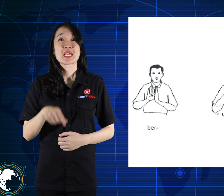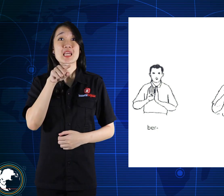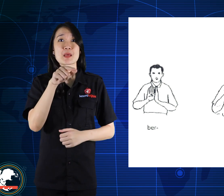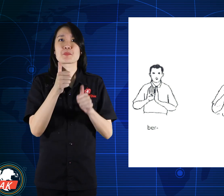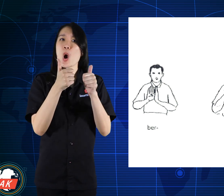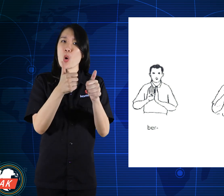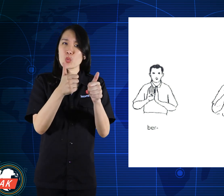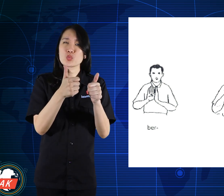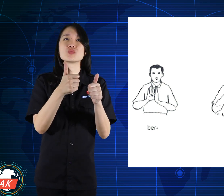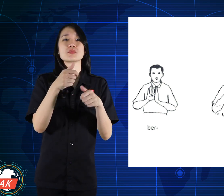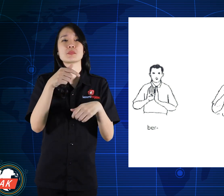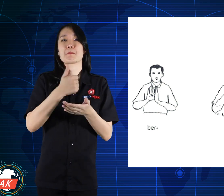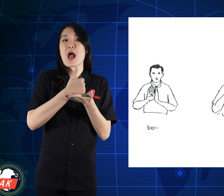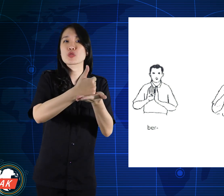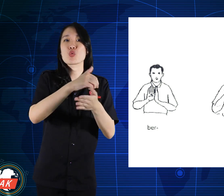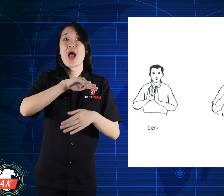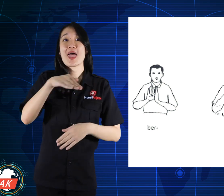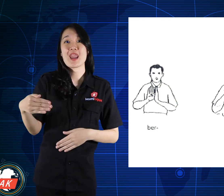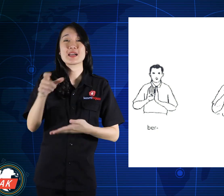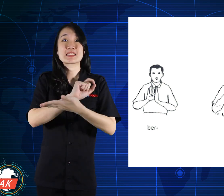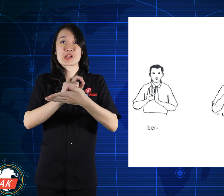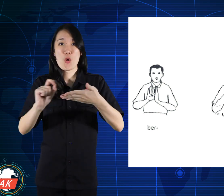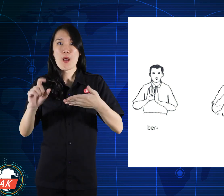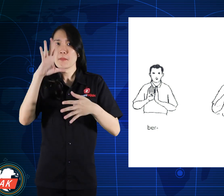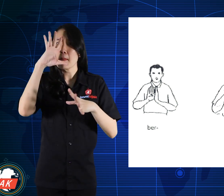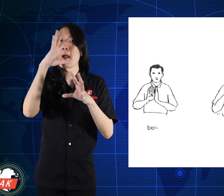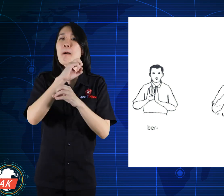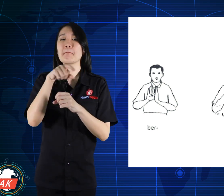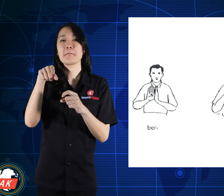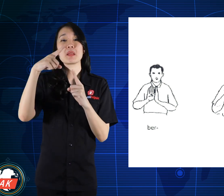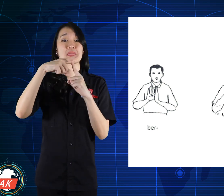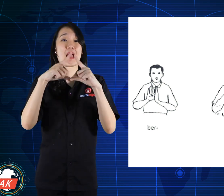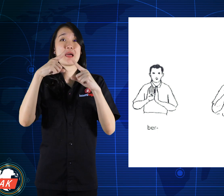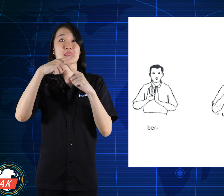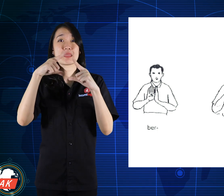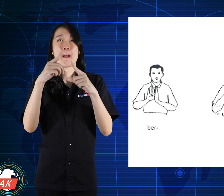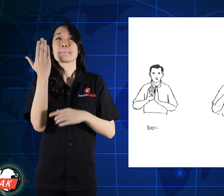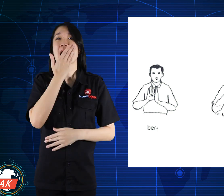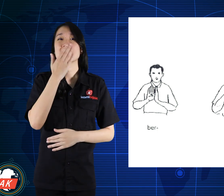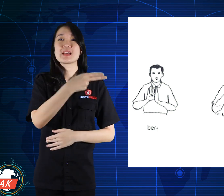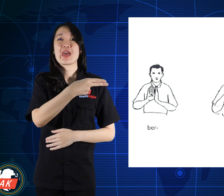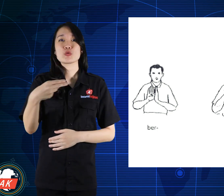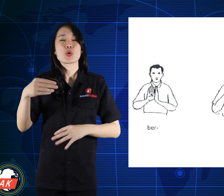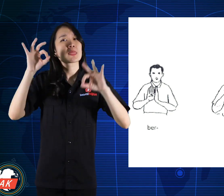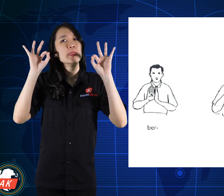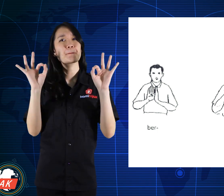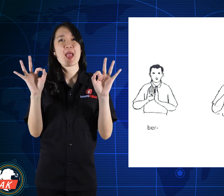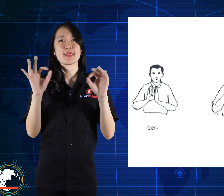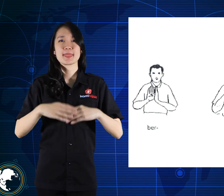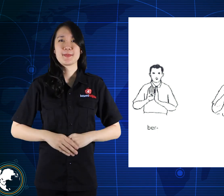It's good to help children in school understand Indonesian grammar correctly.